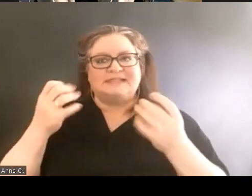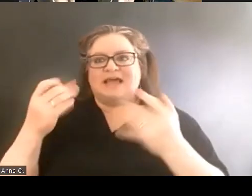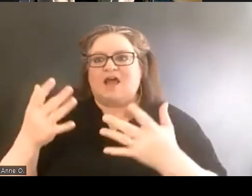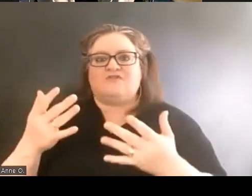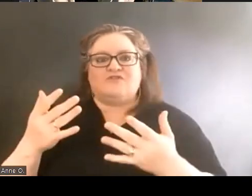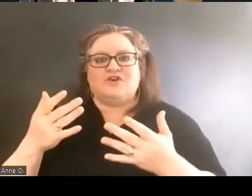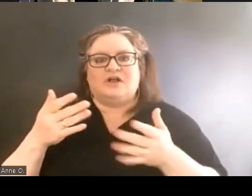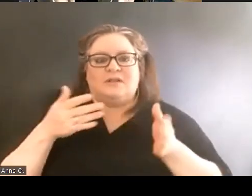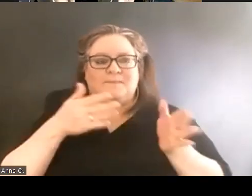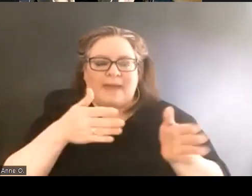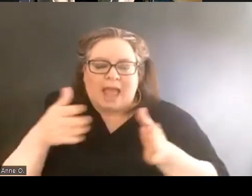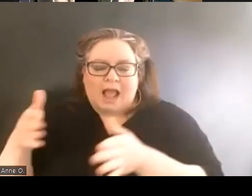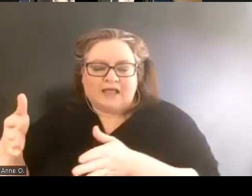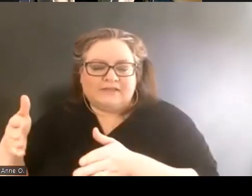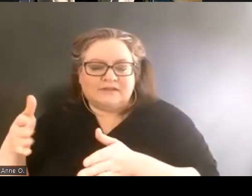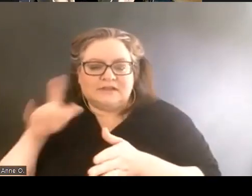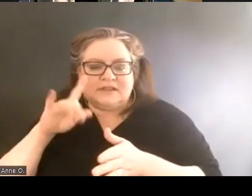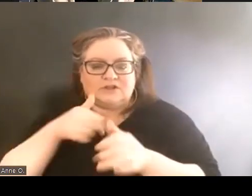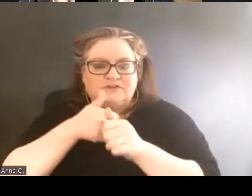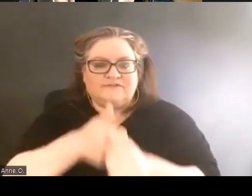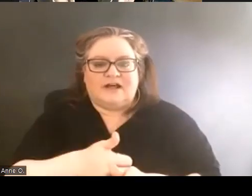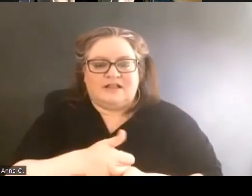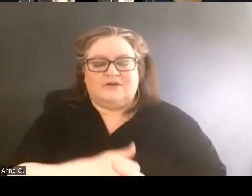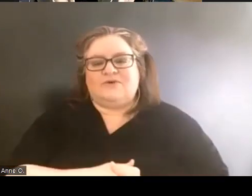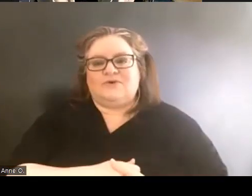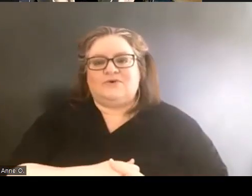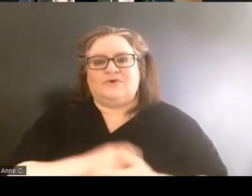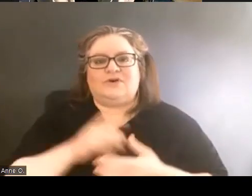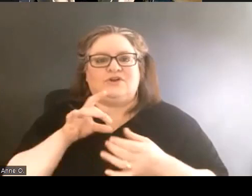that they should take in terms of proposals.